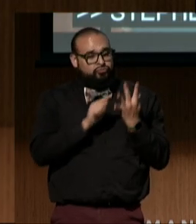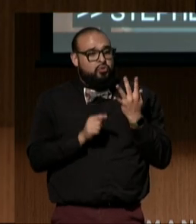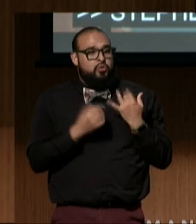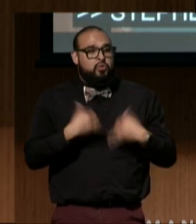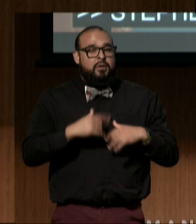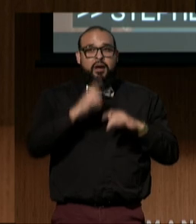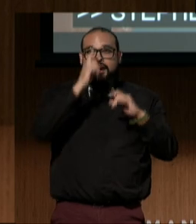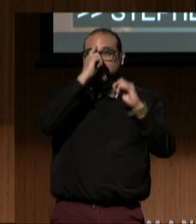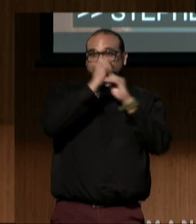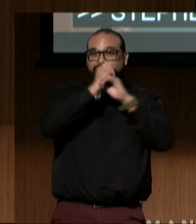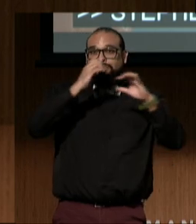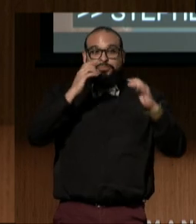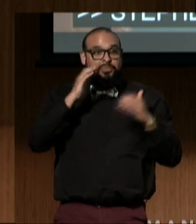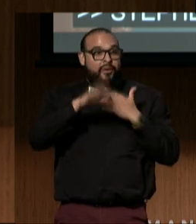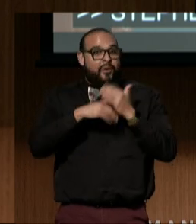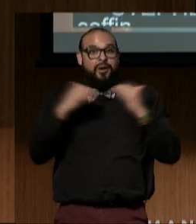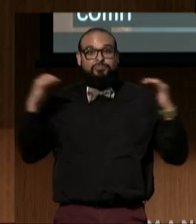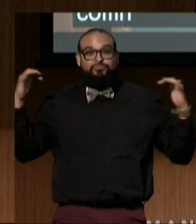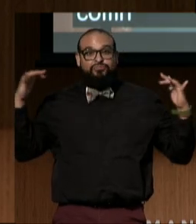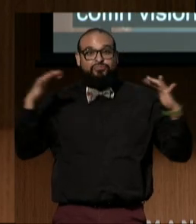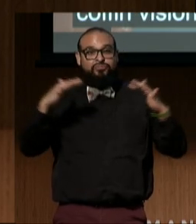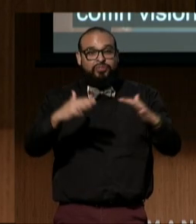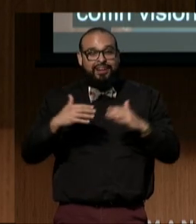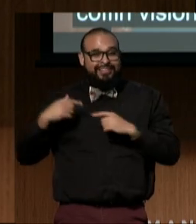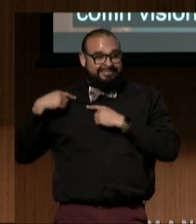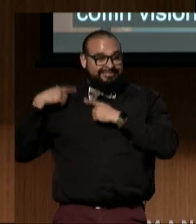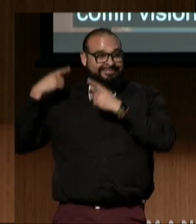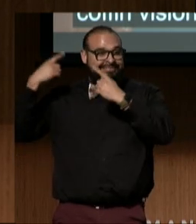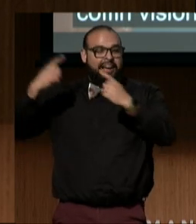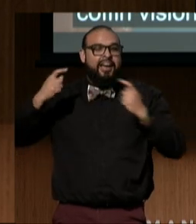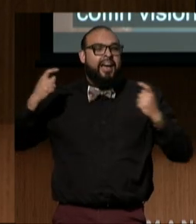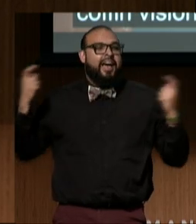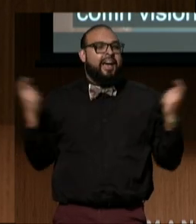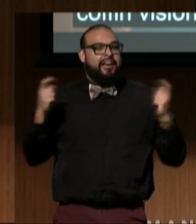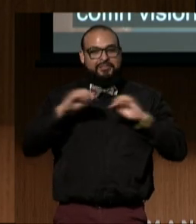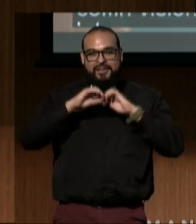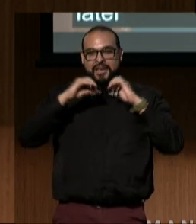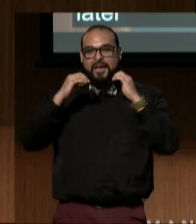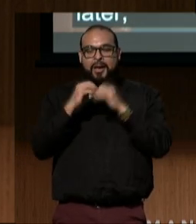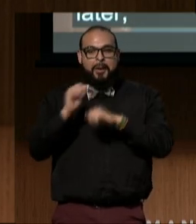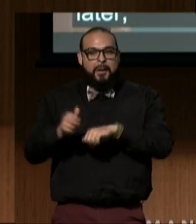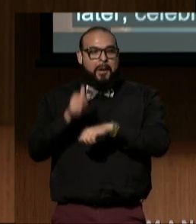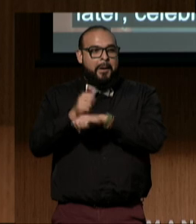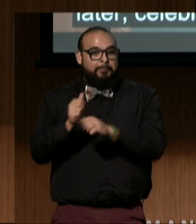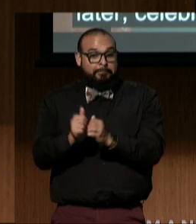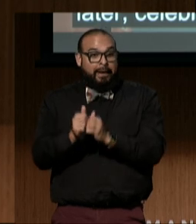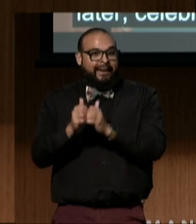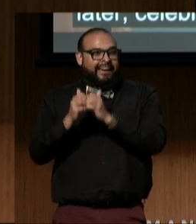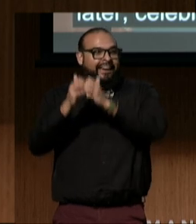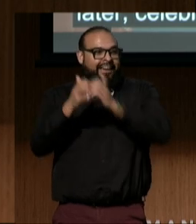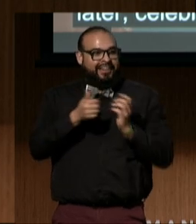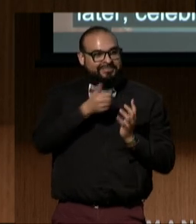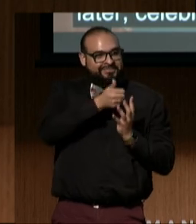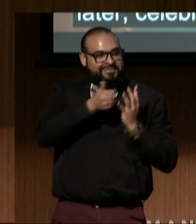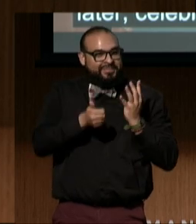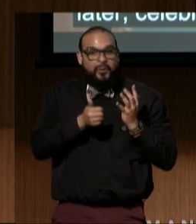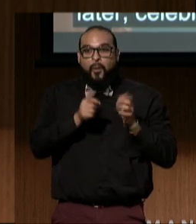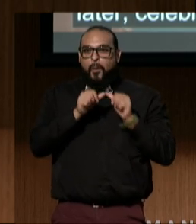that we'd be here all these years later celebrating the organization they started, and that it's going stronger than ever.